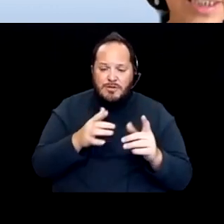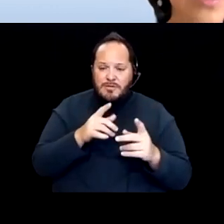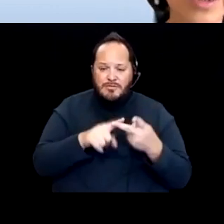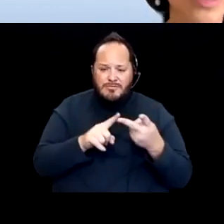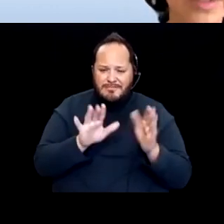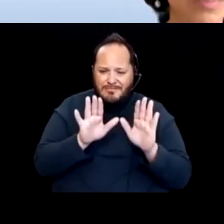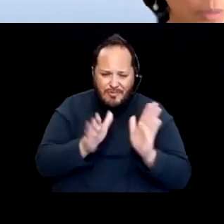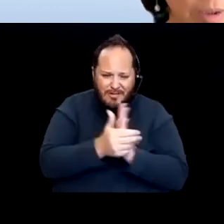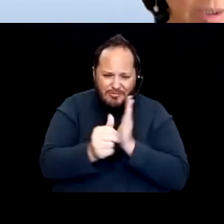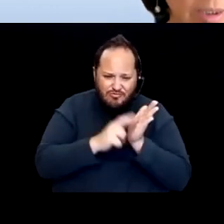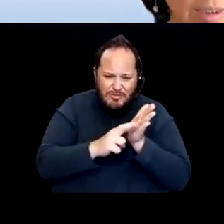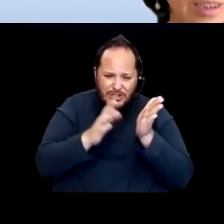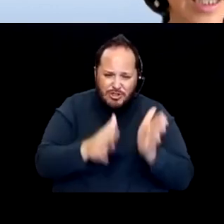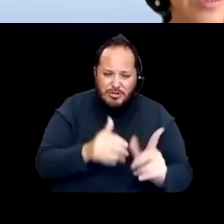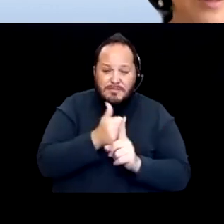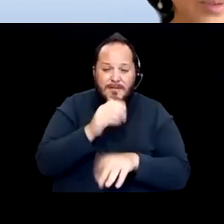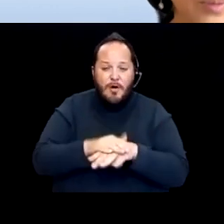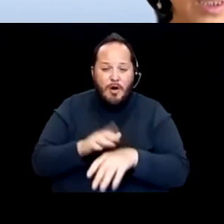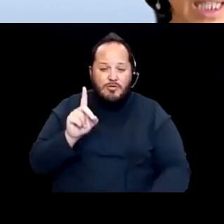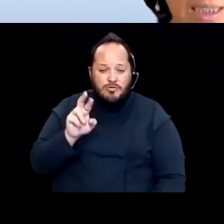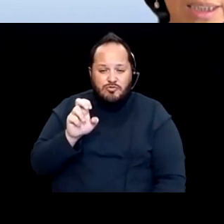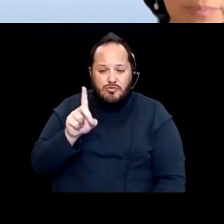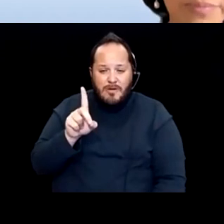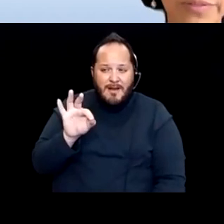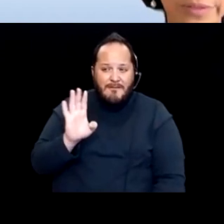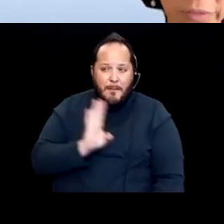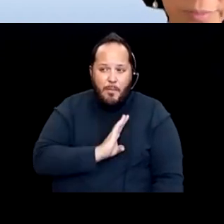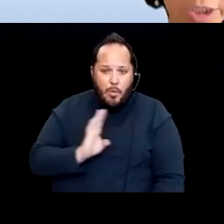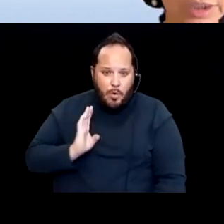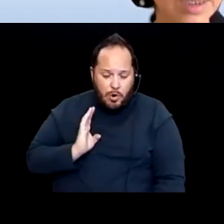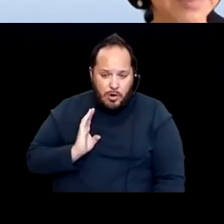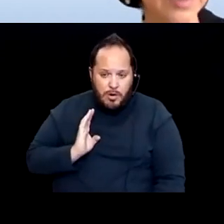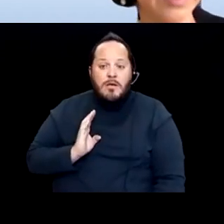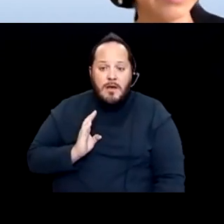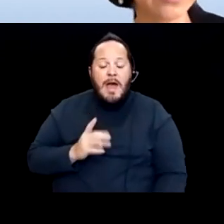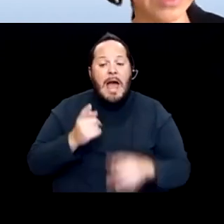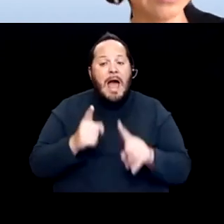He's on the DREDF board. And when we asked him for information about the risk factors